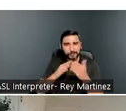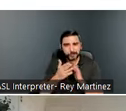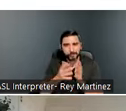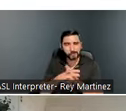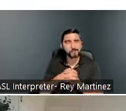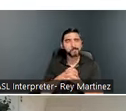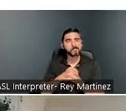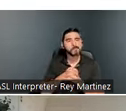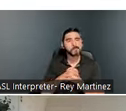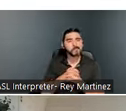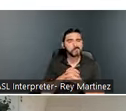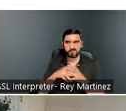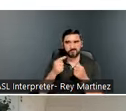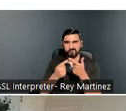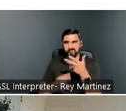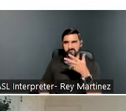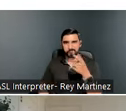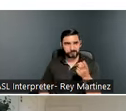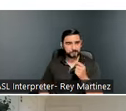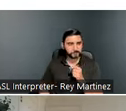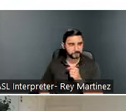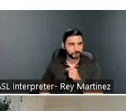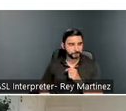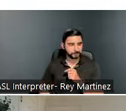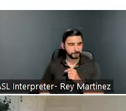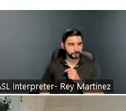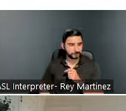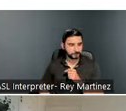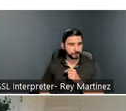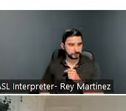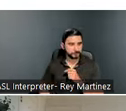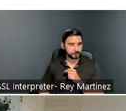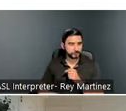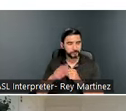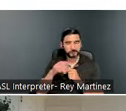The list goes on and on. But something that was also important to us was that individuals can get